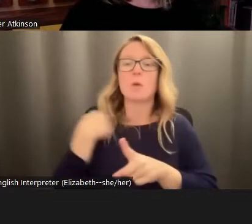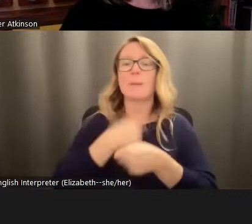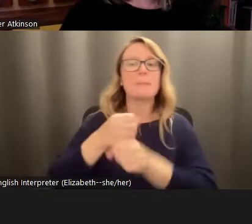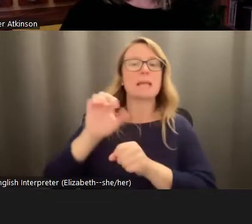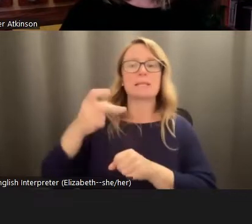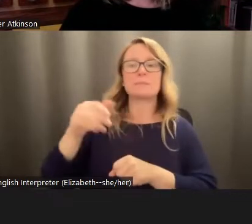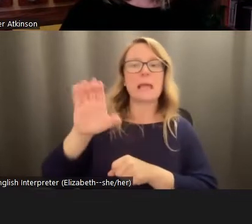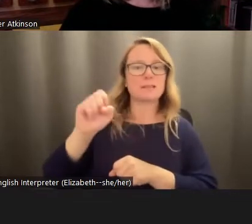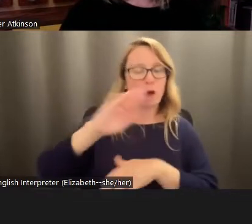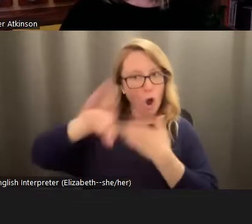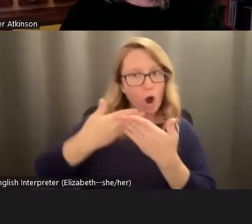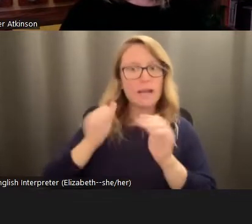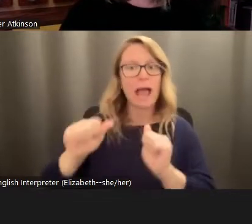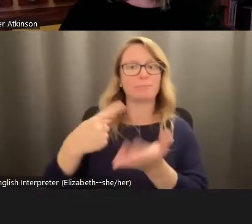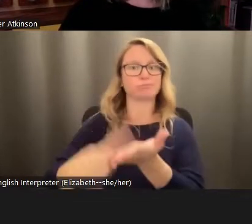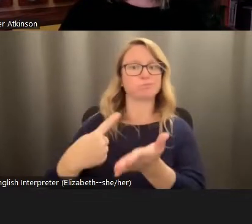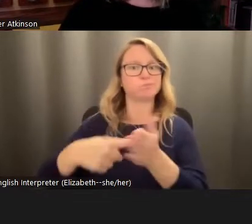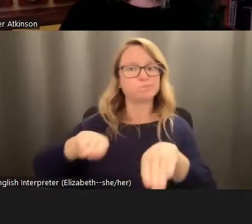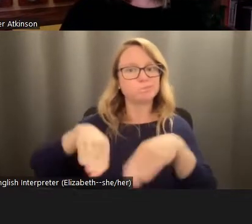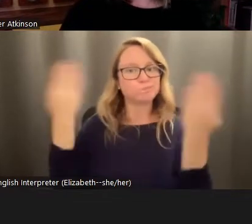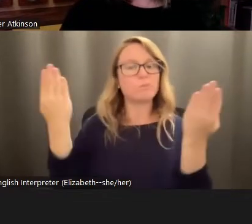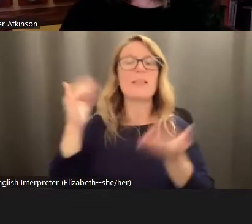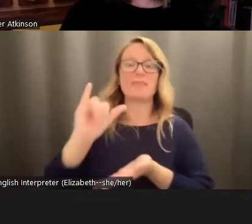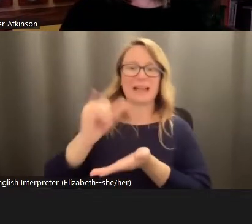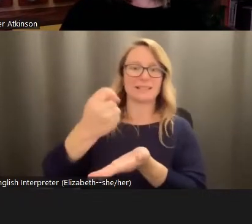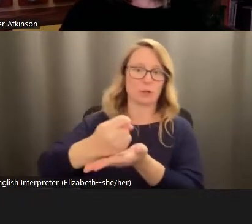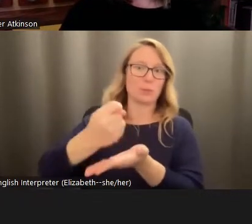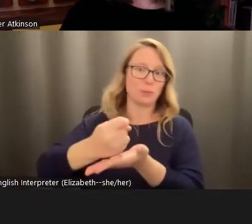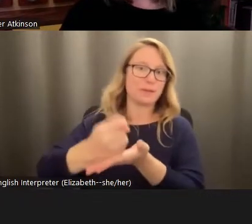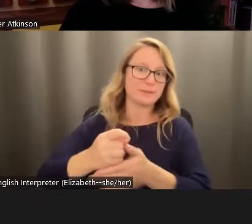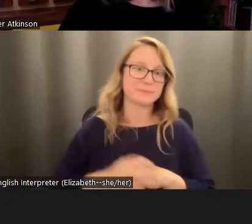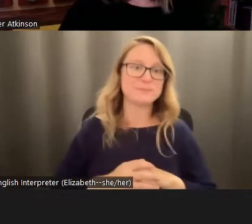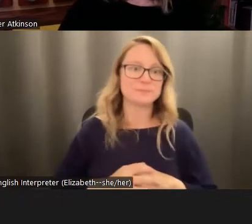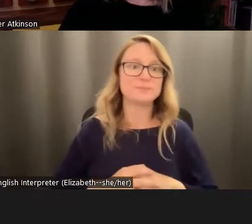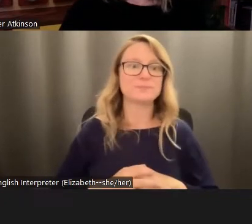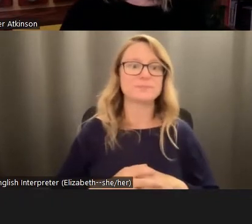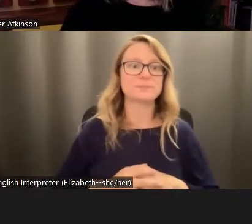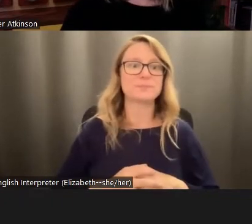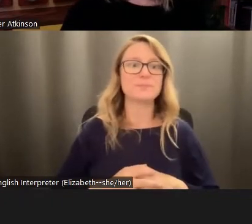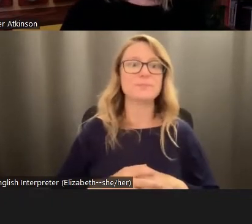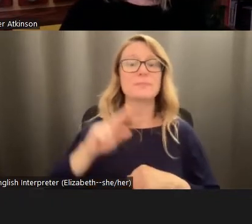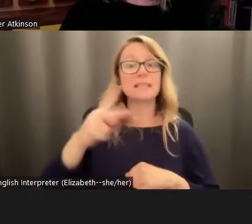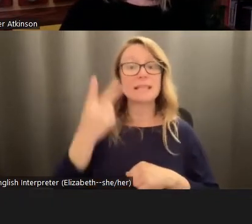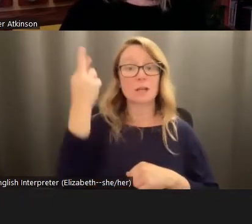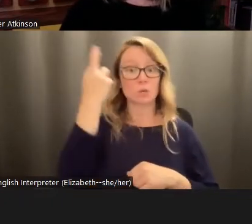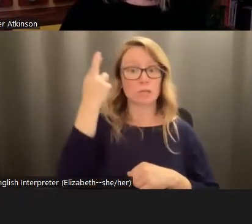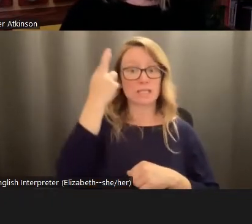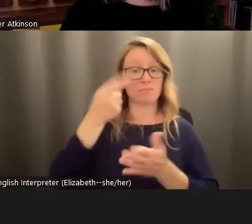everybody to talk about this openly is therapeutic. And the second reason that acknowledgement is so crucial is